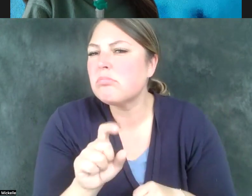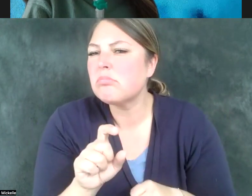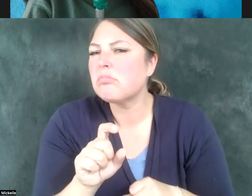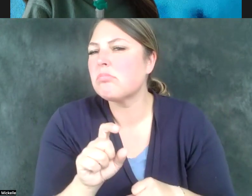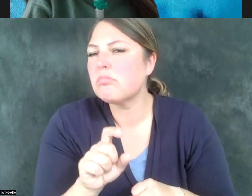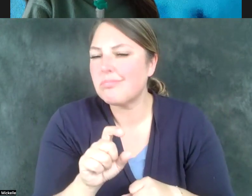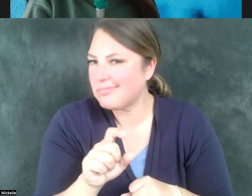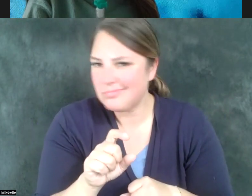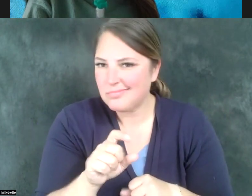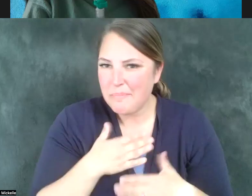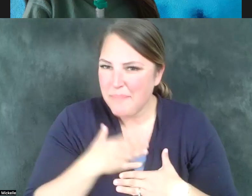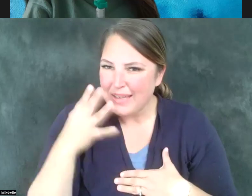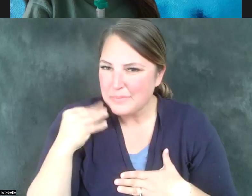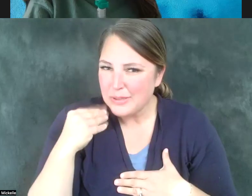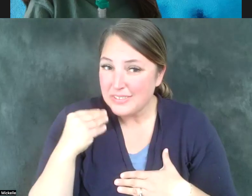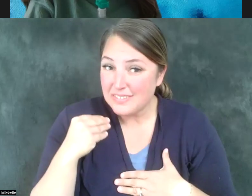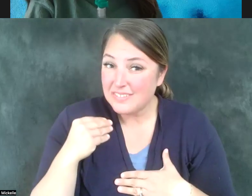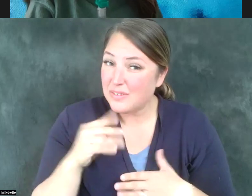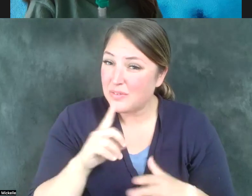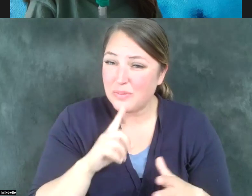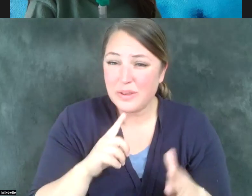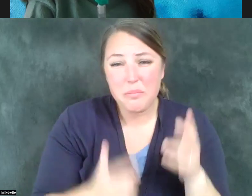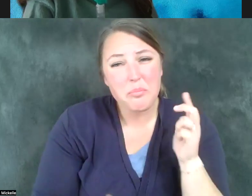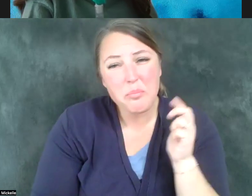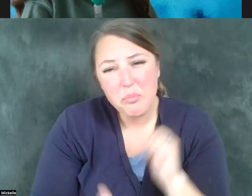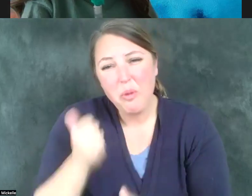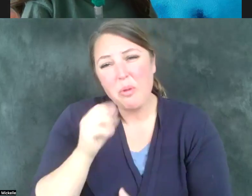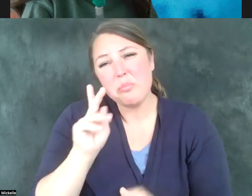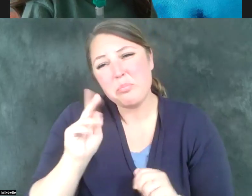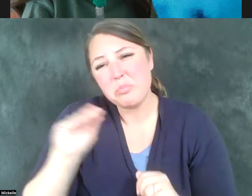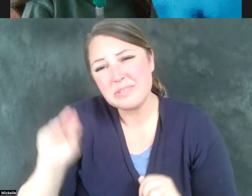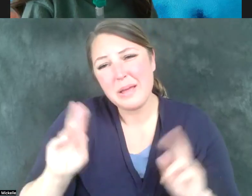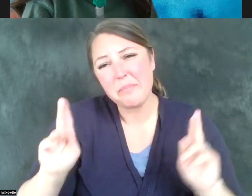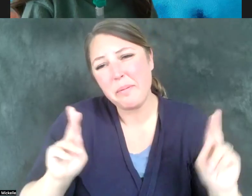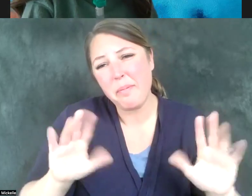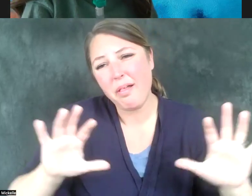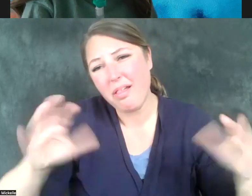My own experience is that the vast, vast majority of individuals that I've represented would like nothing better